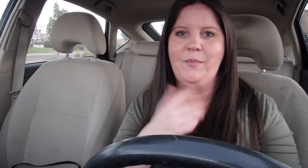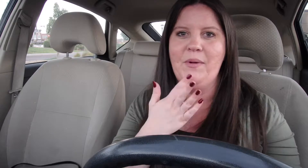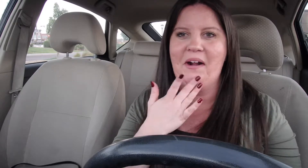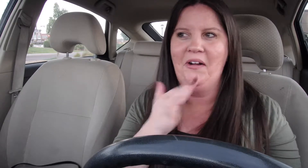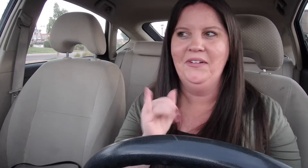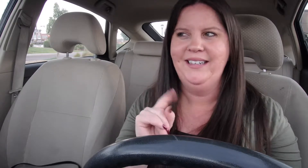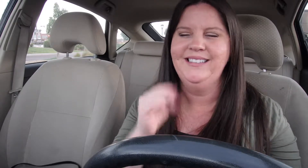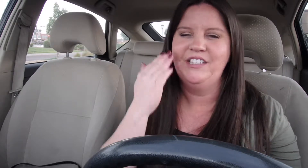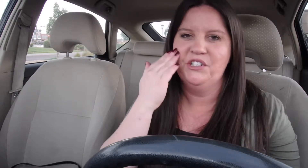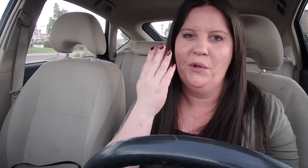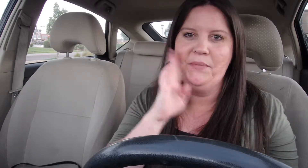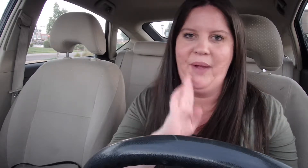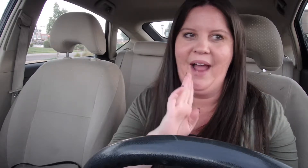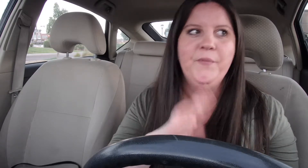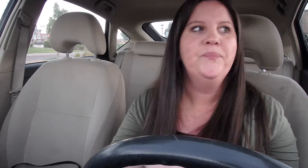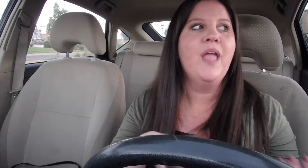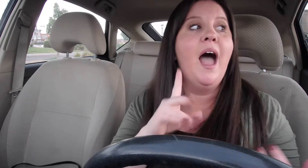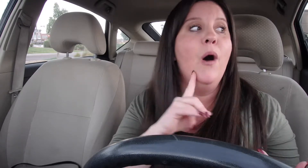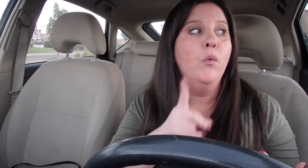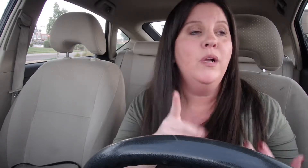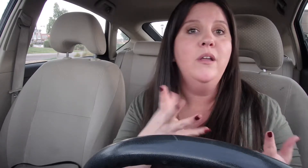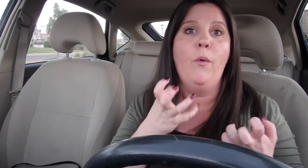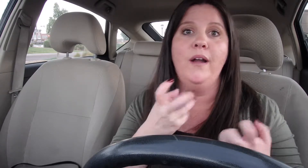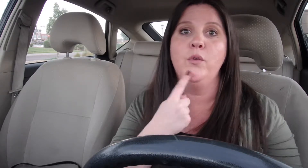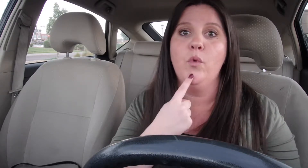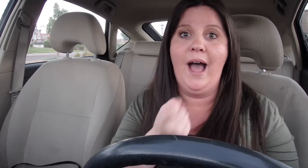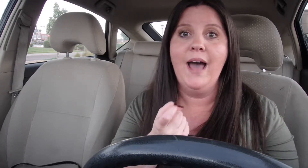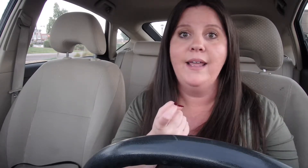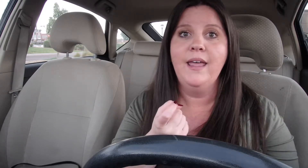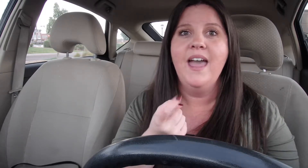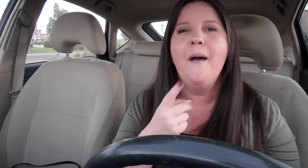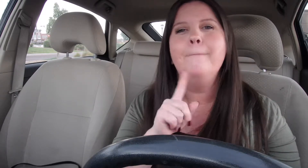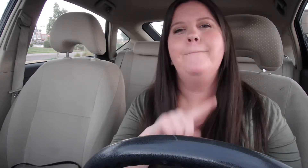So I can't remember what color it is I just know it's brown I really wanted red